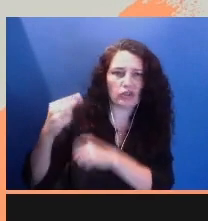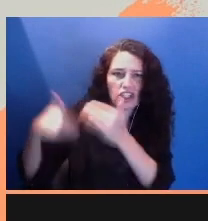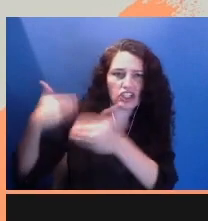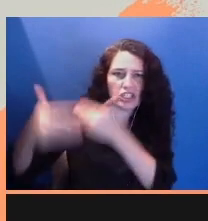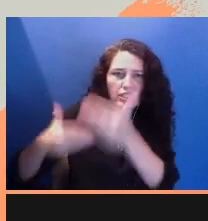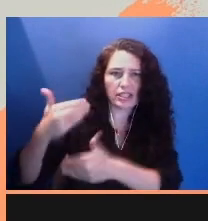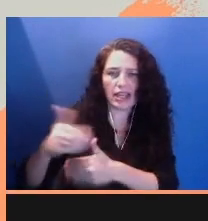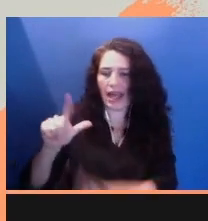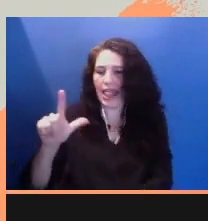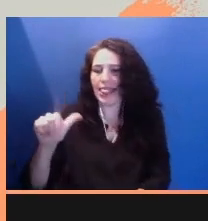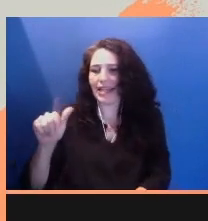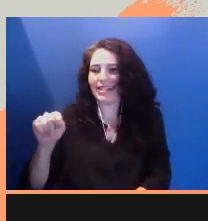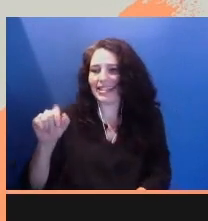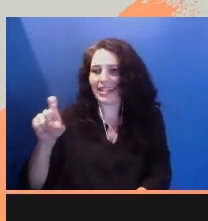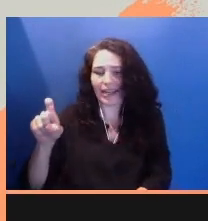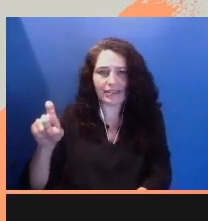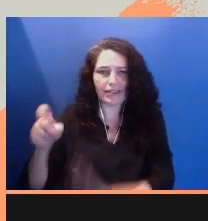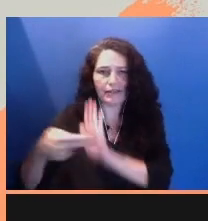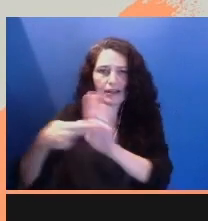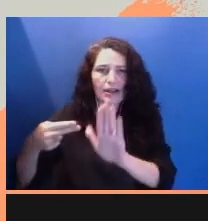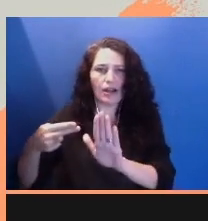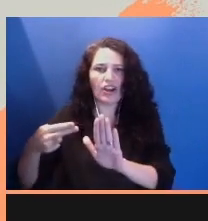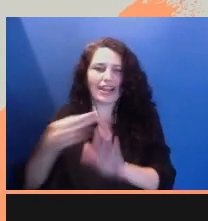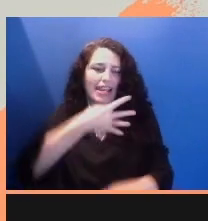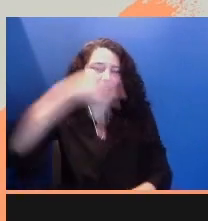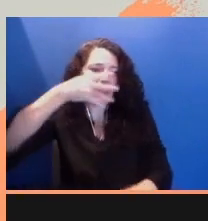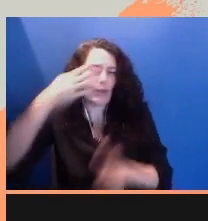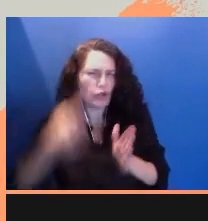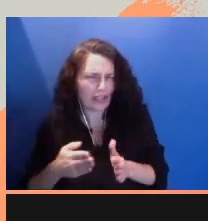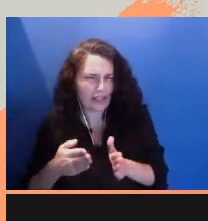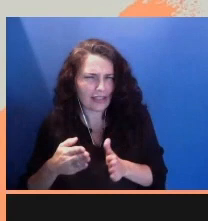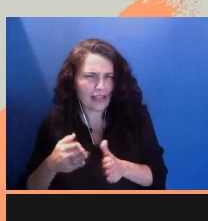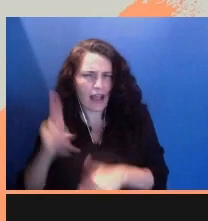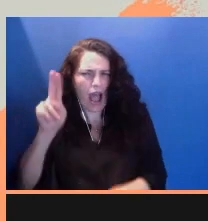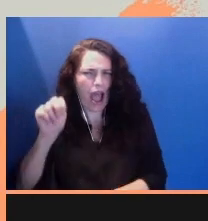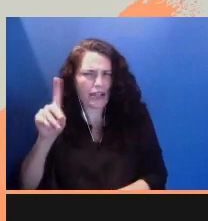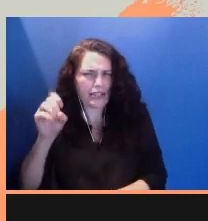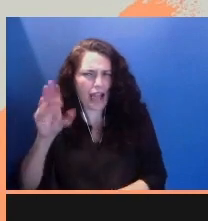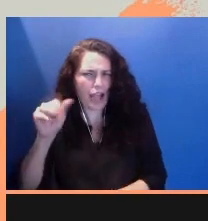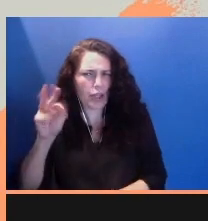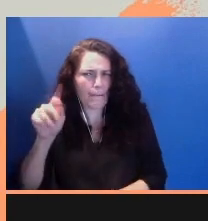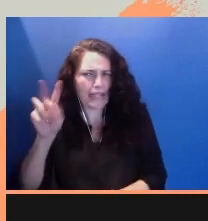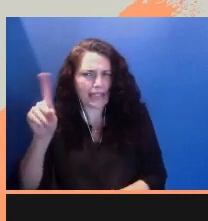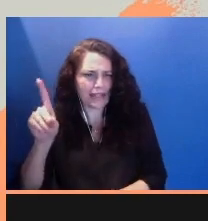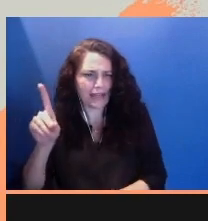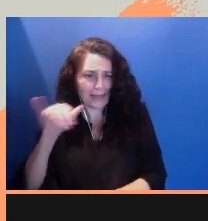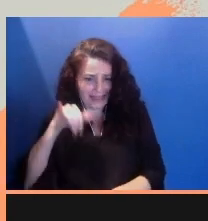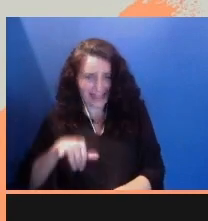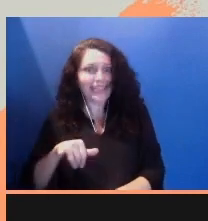undocumented on native land. This is the land of La Raza.